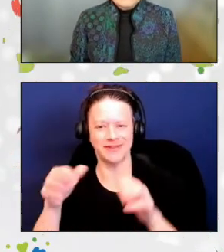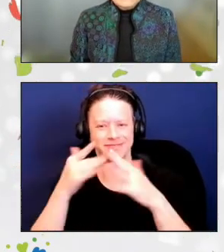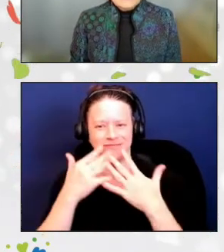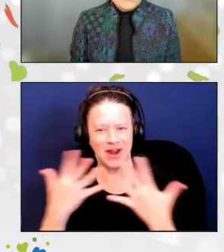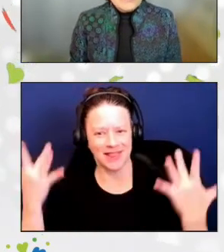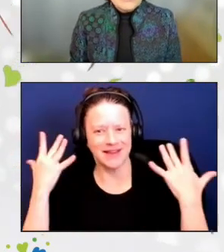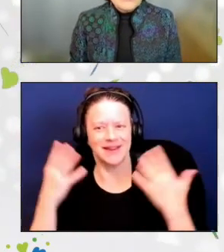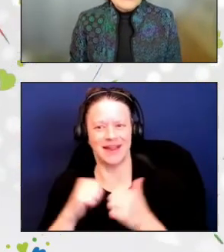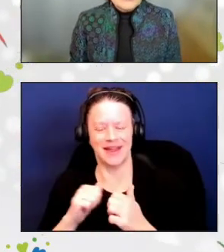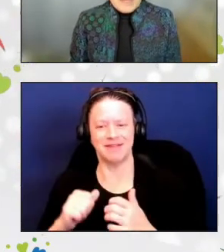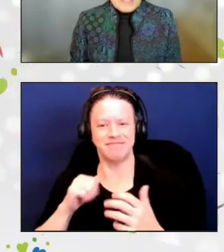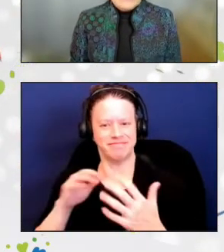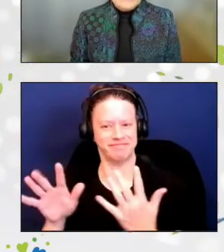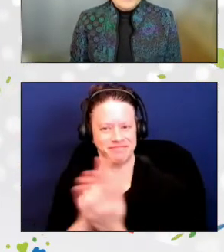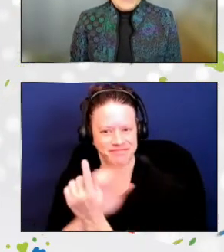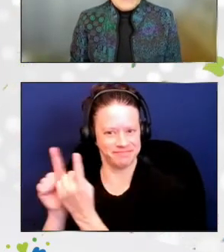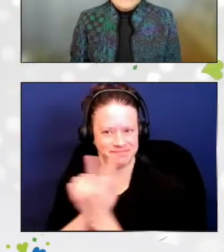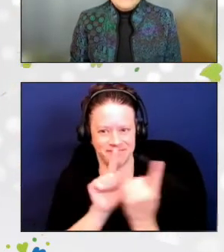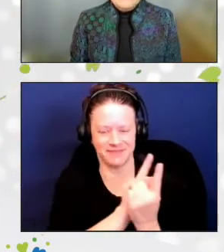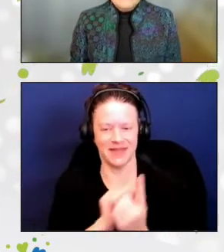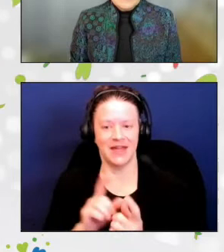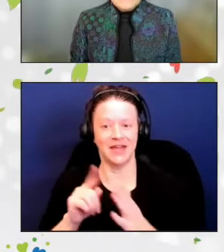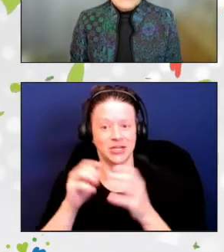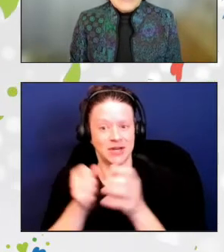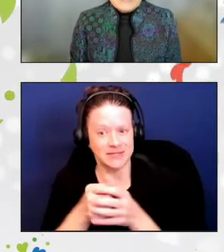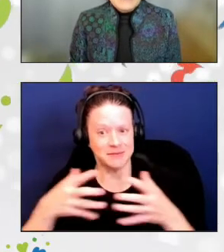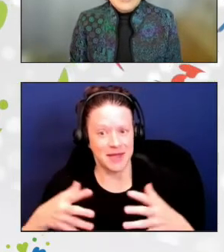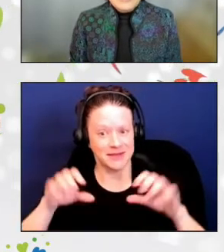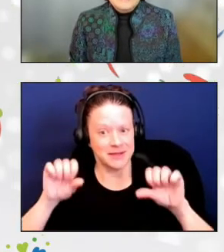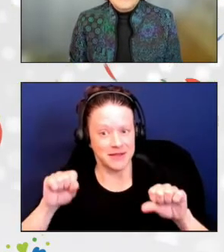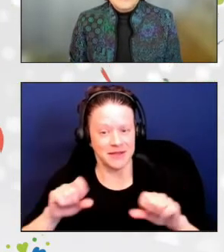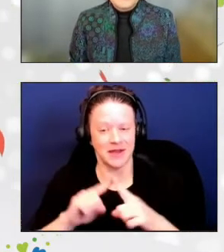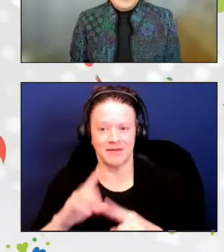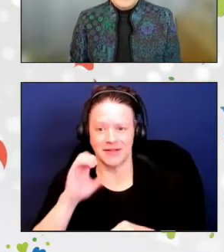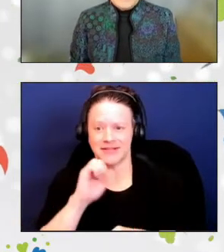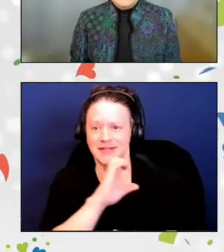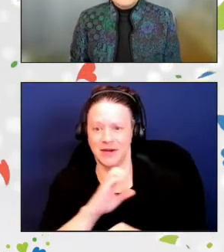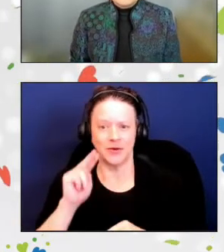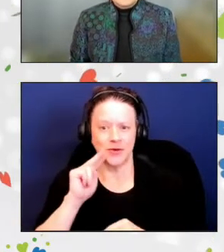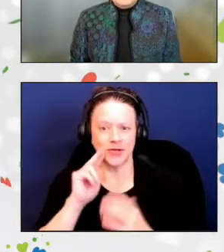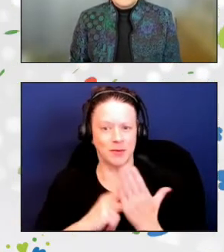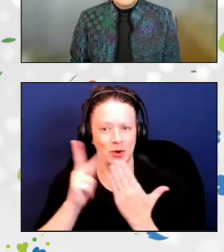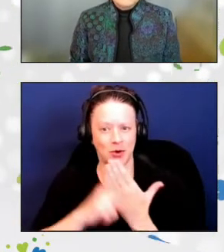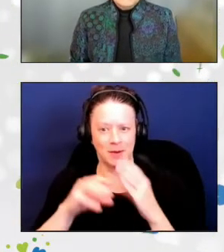in order to expand the capacity of the Senior Nutrition Program in Mississippi,